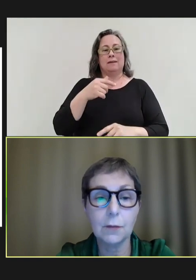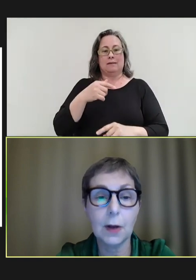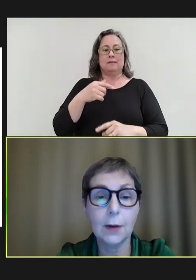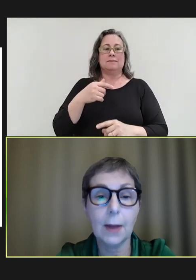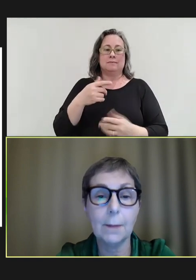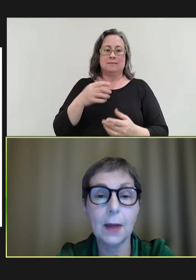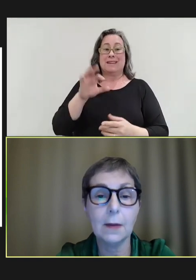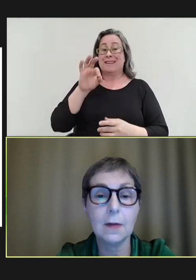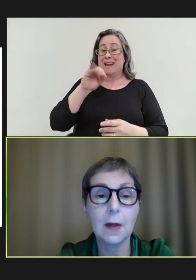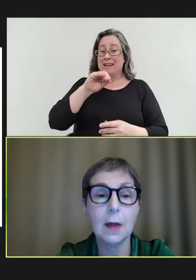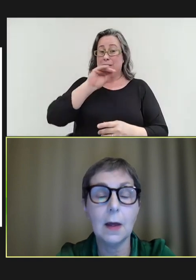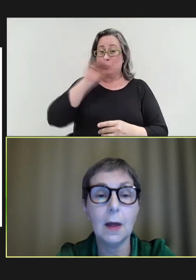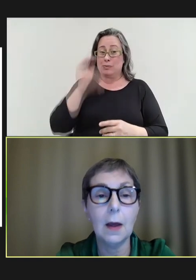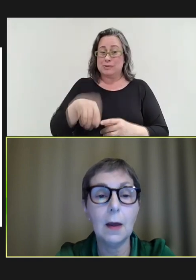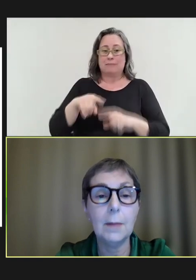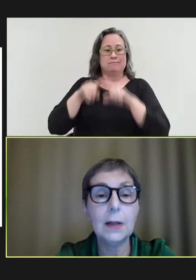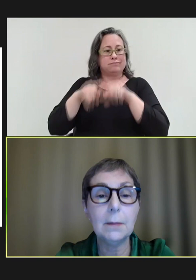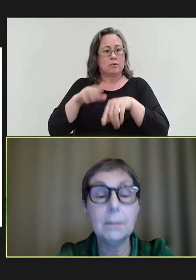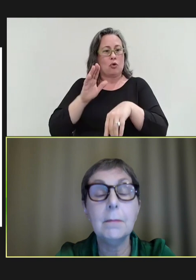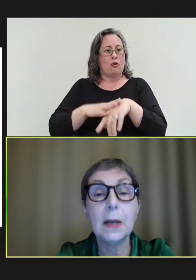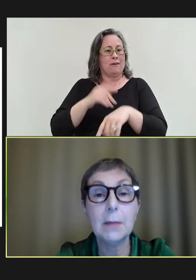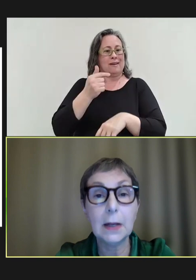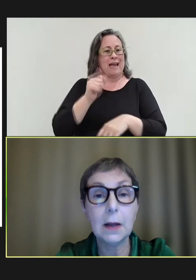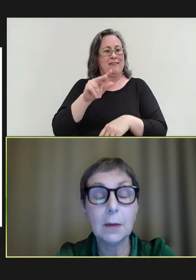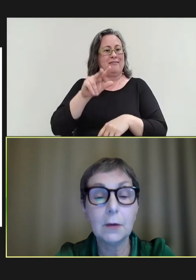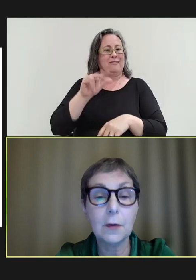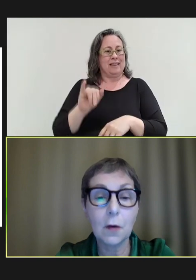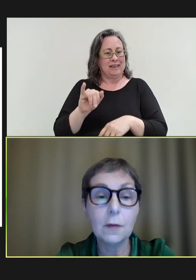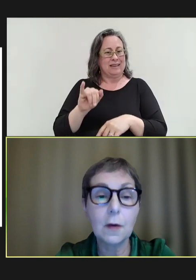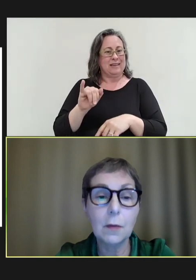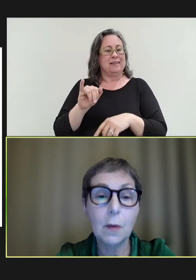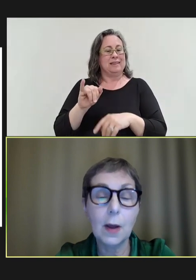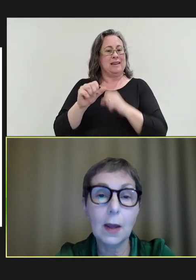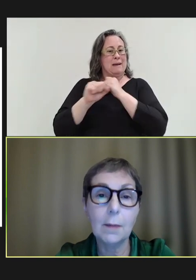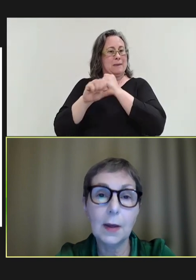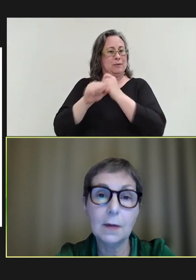rely on campaigns. And many middle-income countries also require campaigns. And